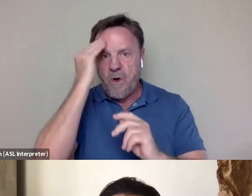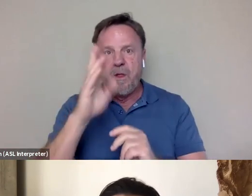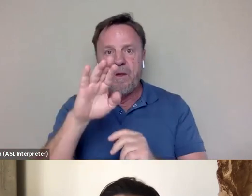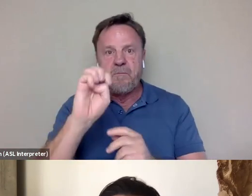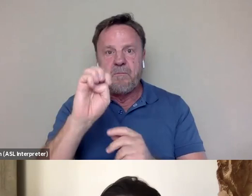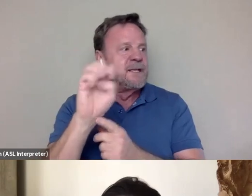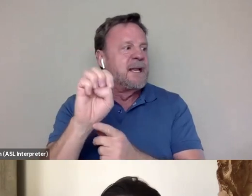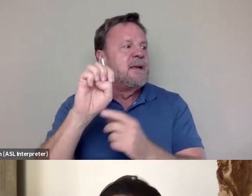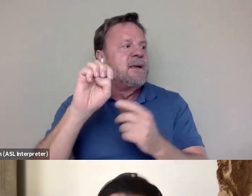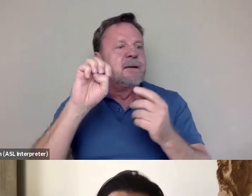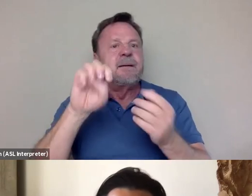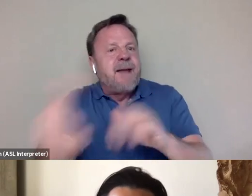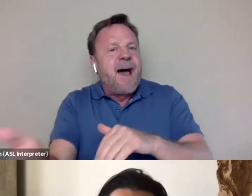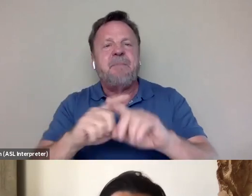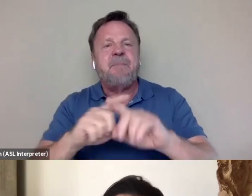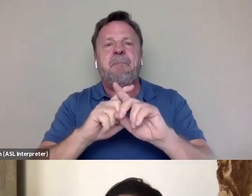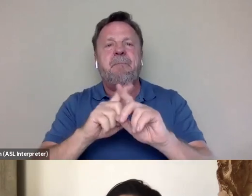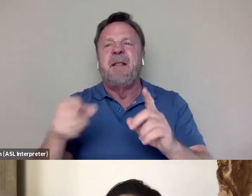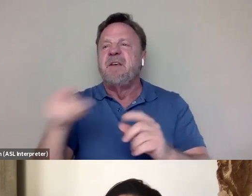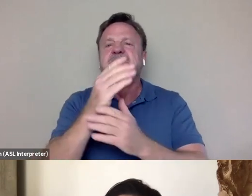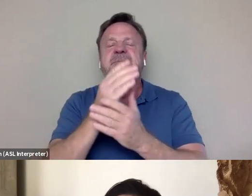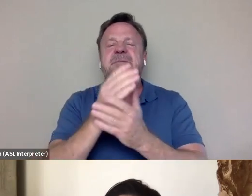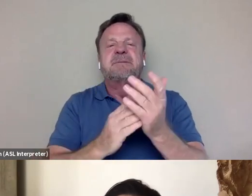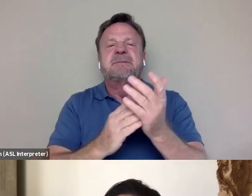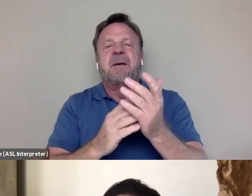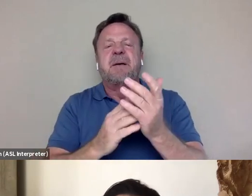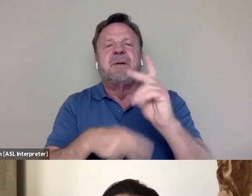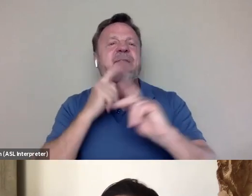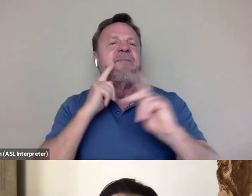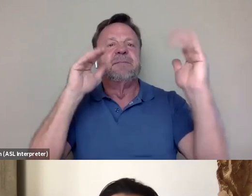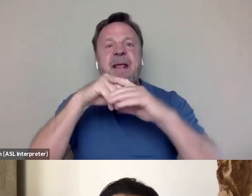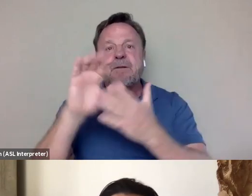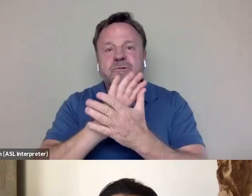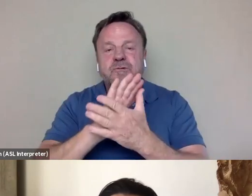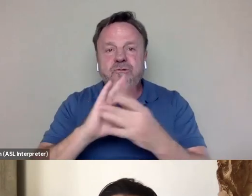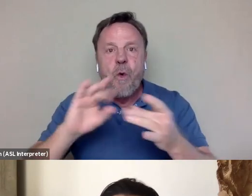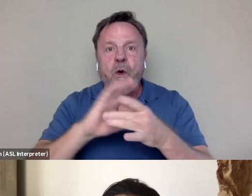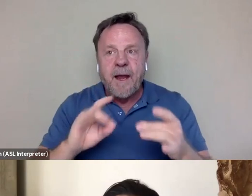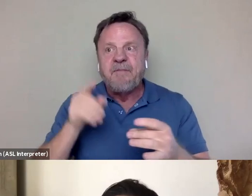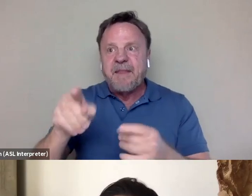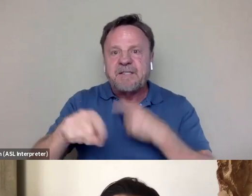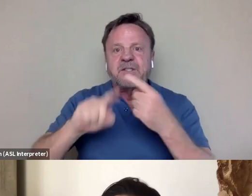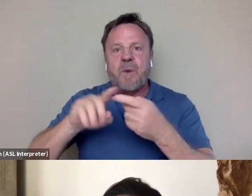but there's sort of this expectation in the story in many ways of like, okay, this is when he dies, right? There's no sense of tragedy,